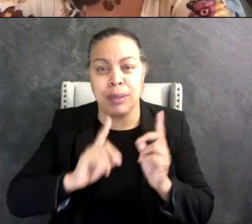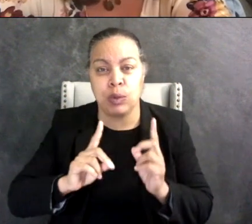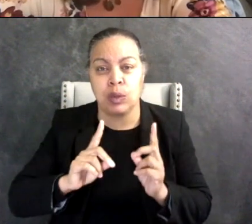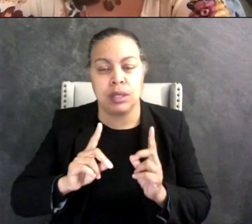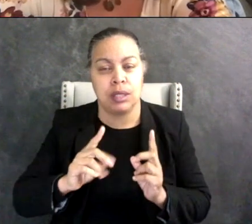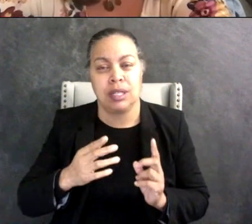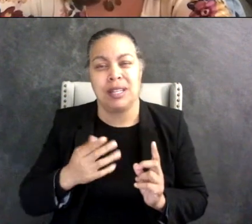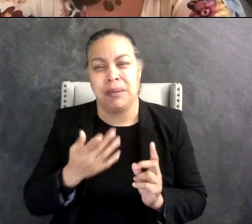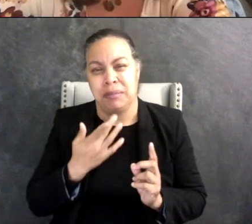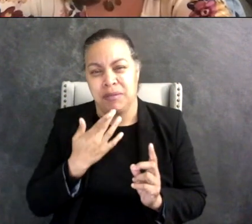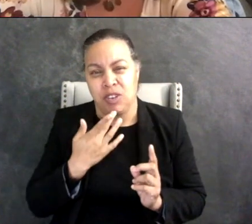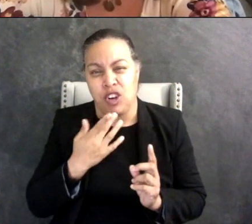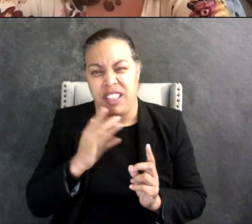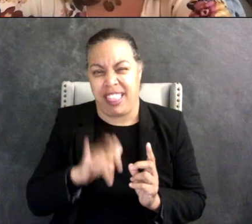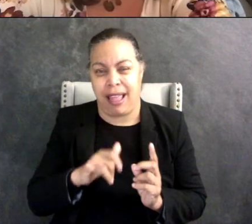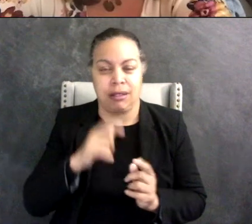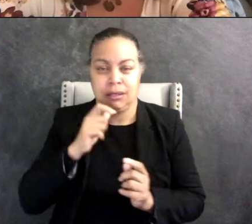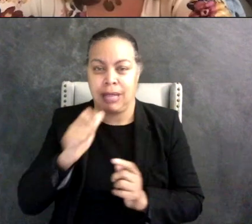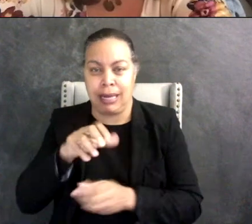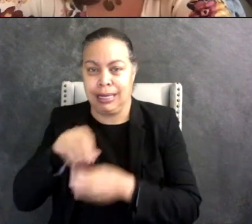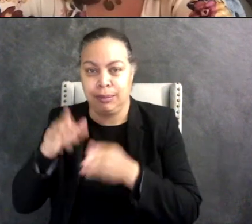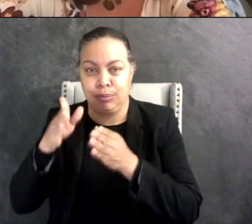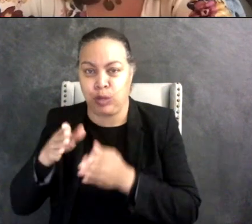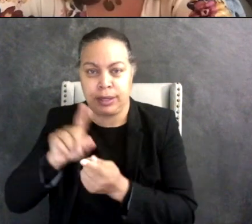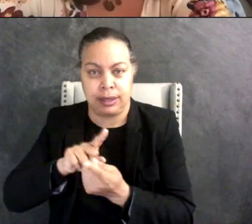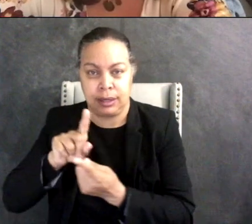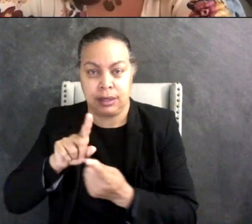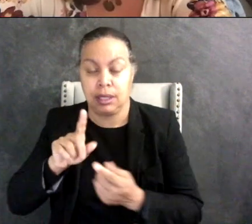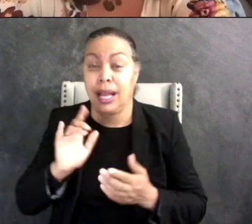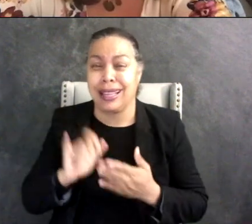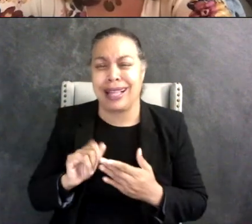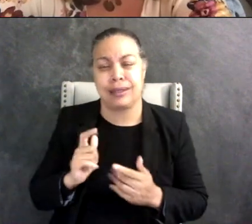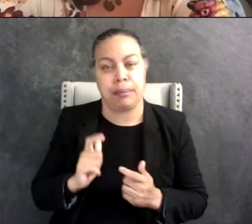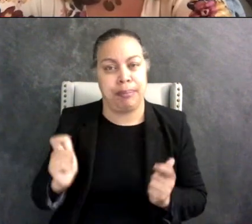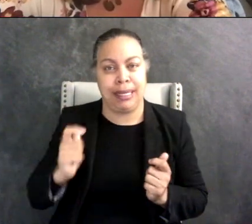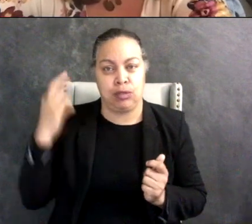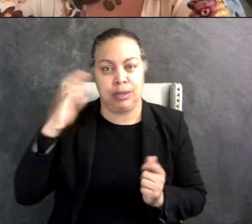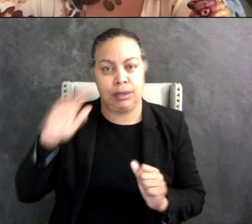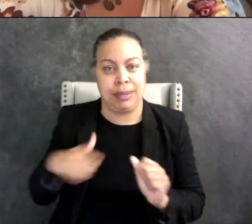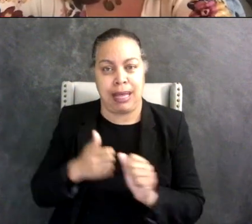So that that was kind of like his biggest motivation i think for his presentation was to